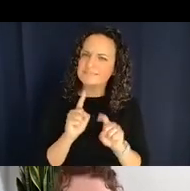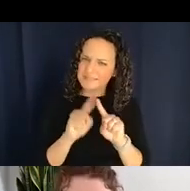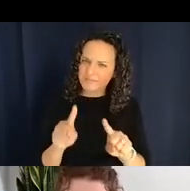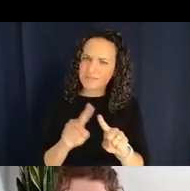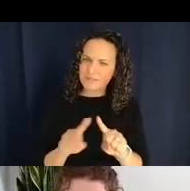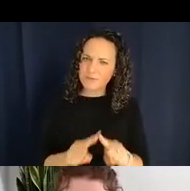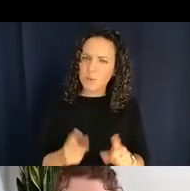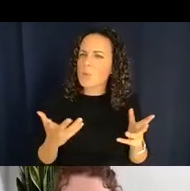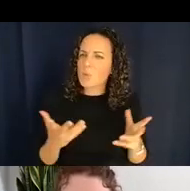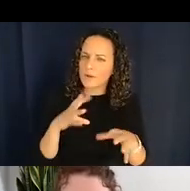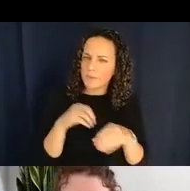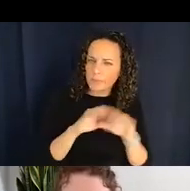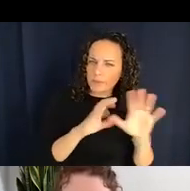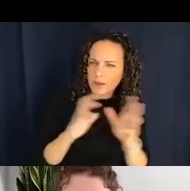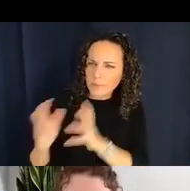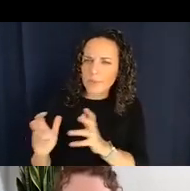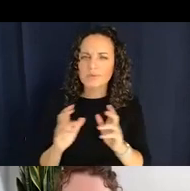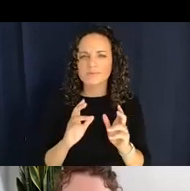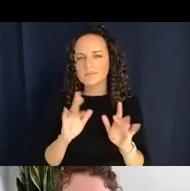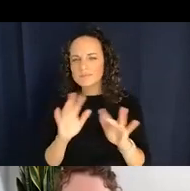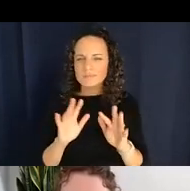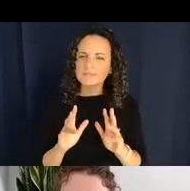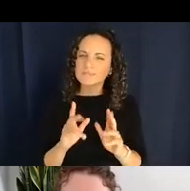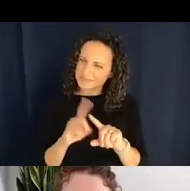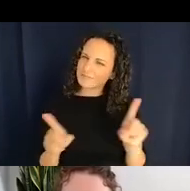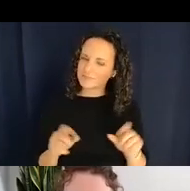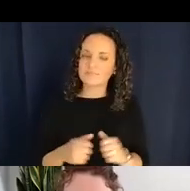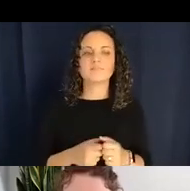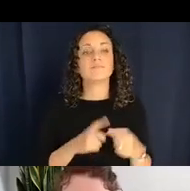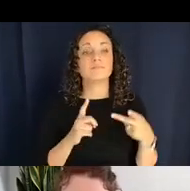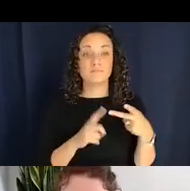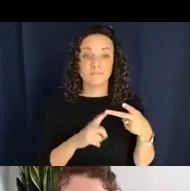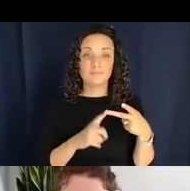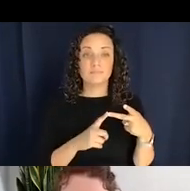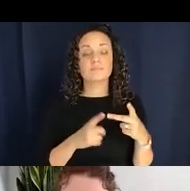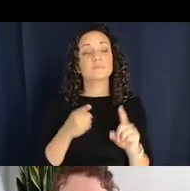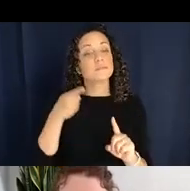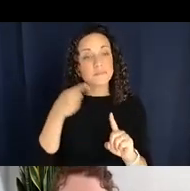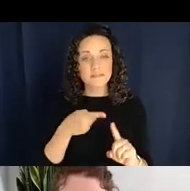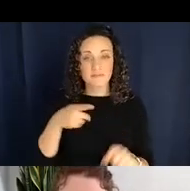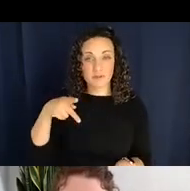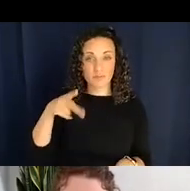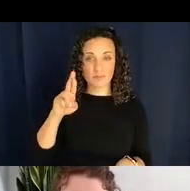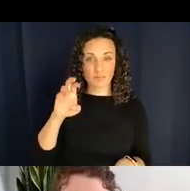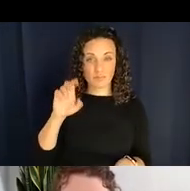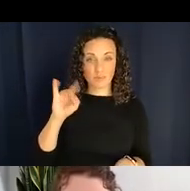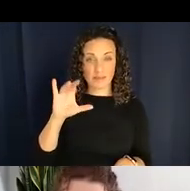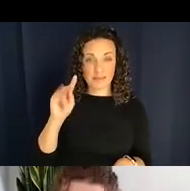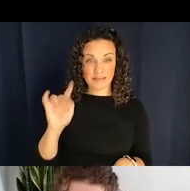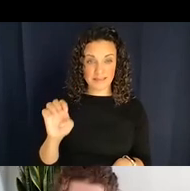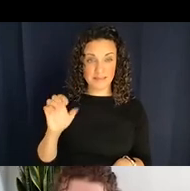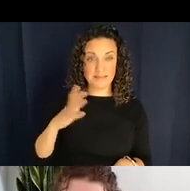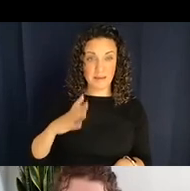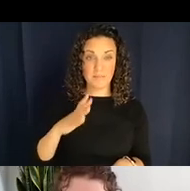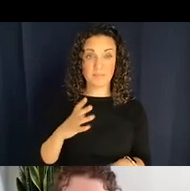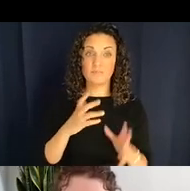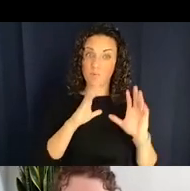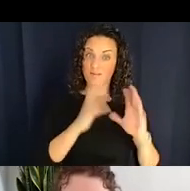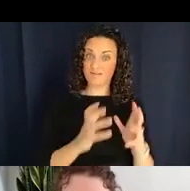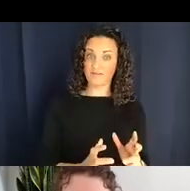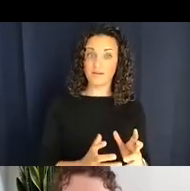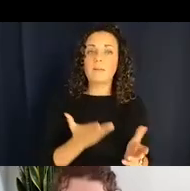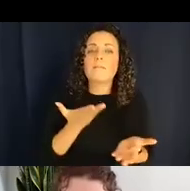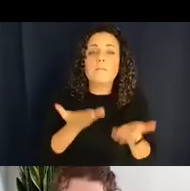Number two is that specific predicate types which classify objects may be similar but they also can be different.